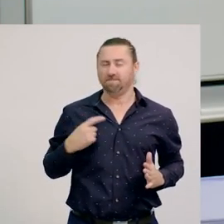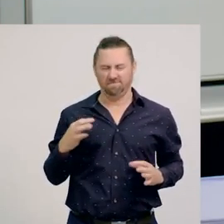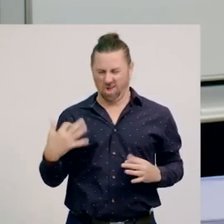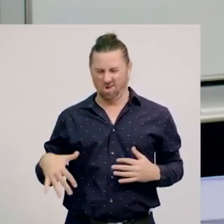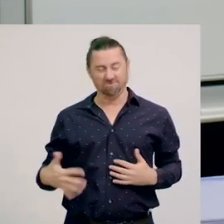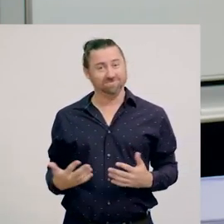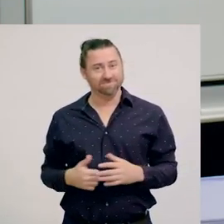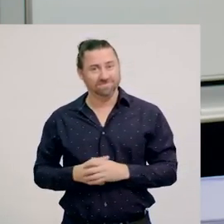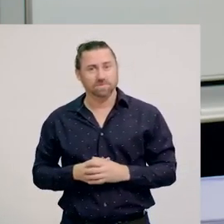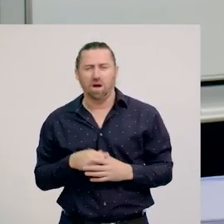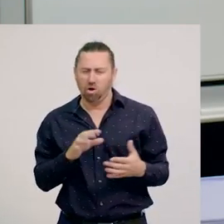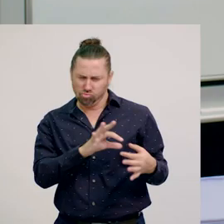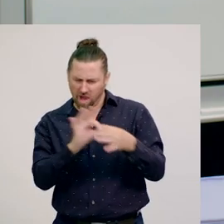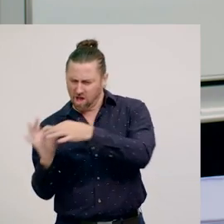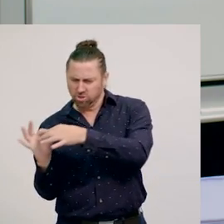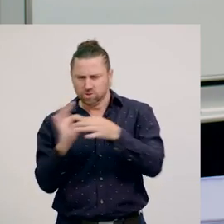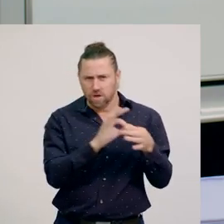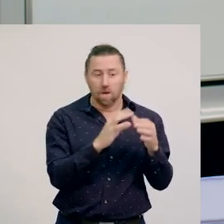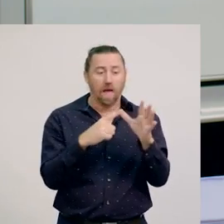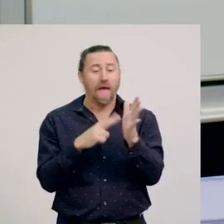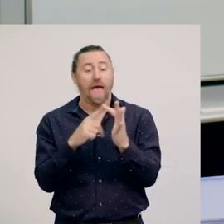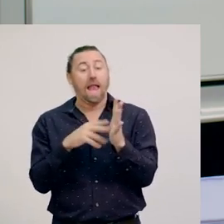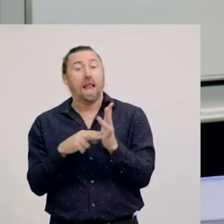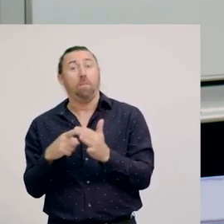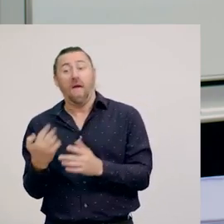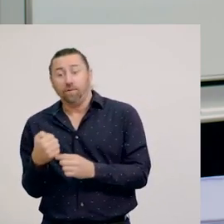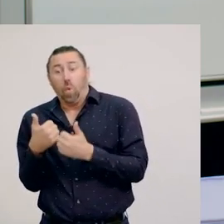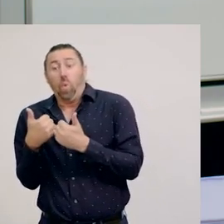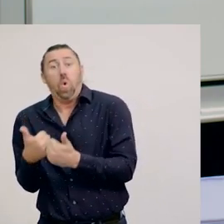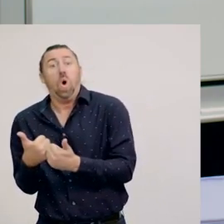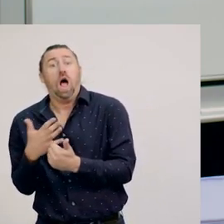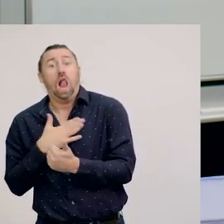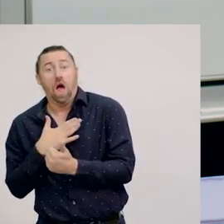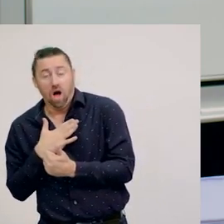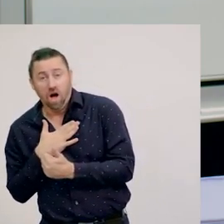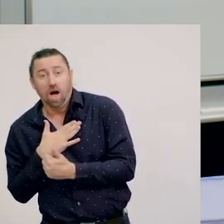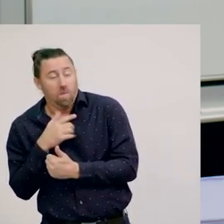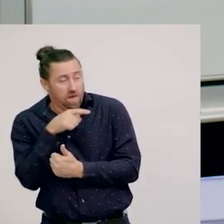In this relationship, the anemone benefits, because the clown fish eat any dead tentacles,